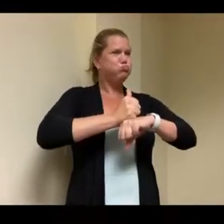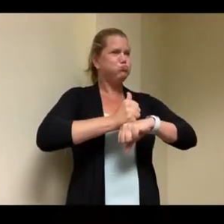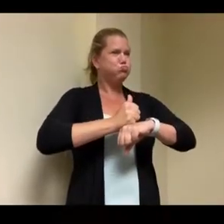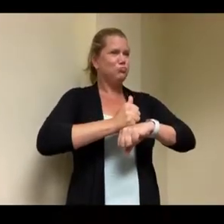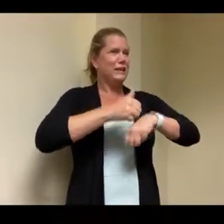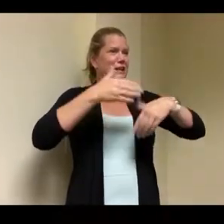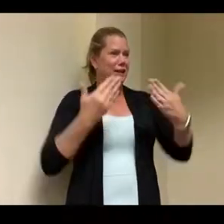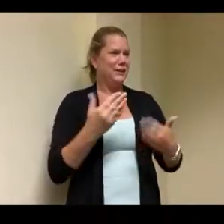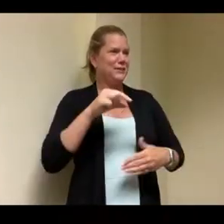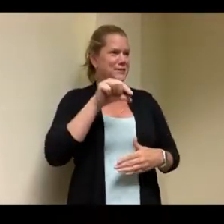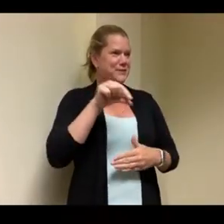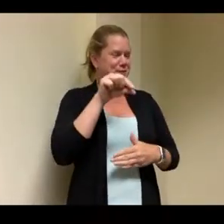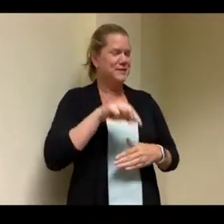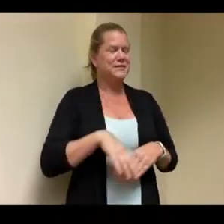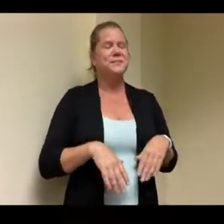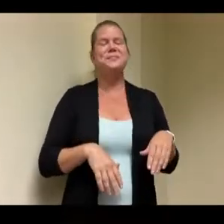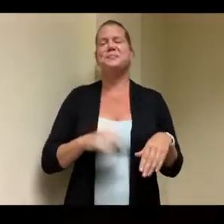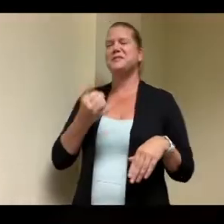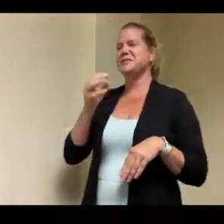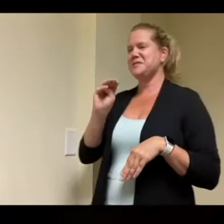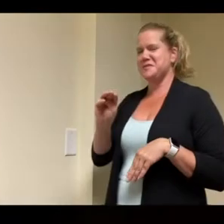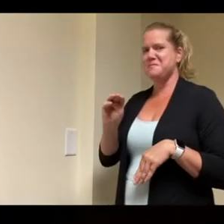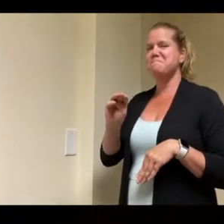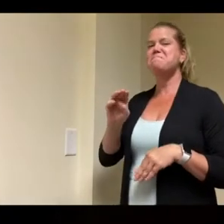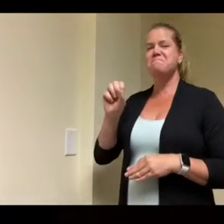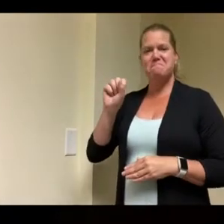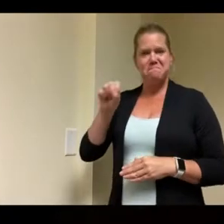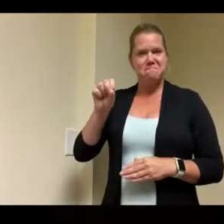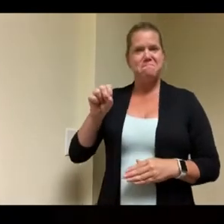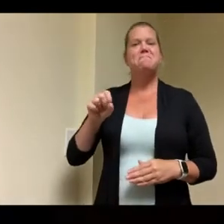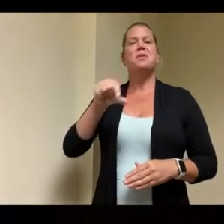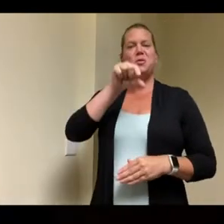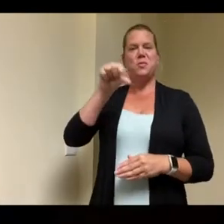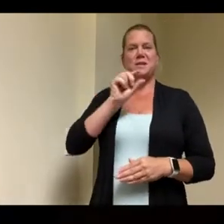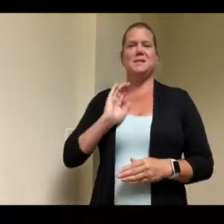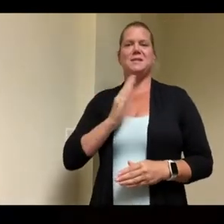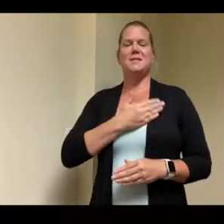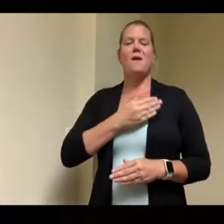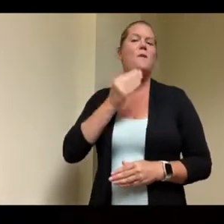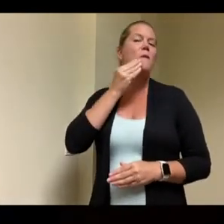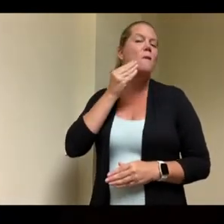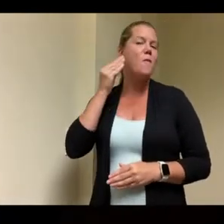quincy is still our home um like you said we were sort of born in quincy